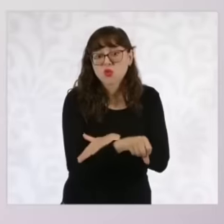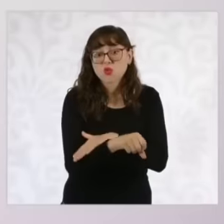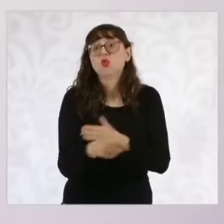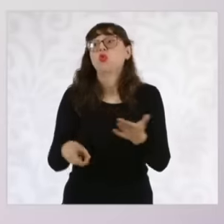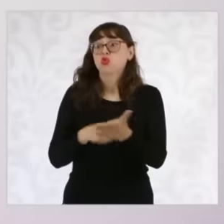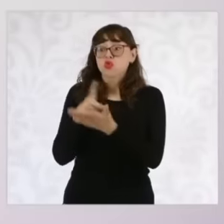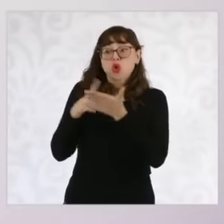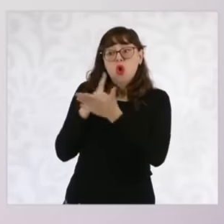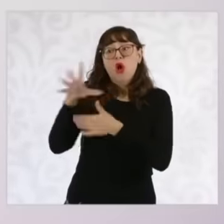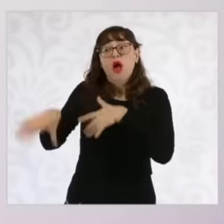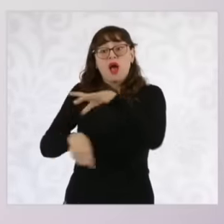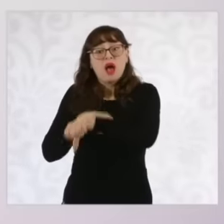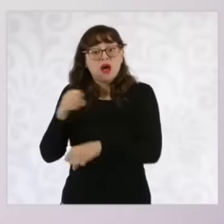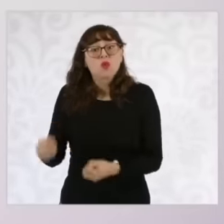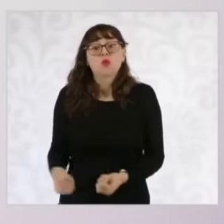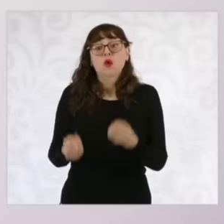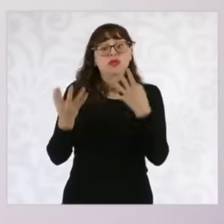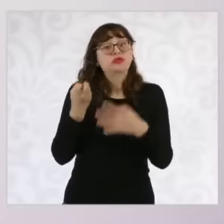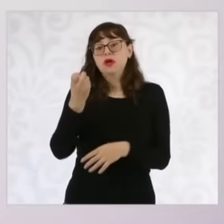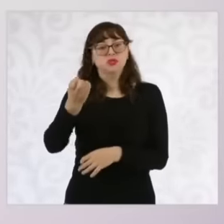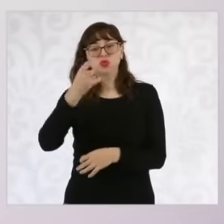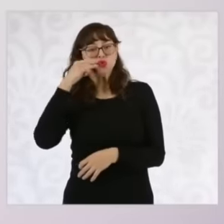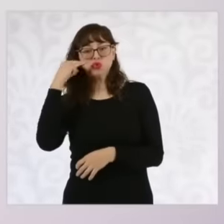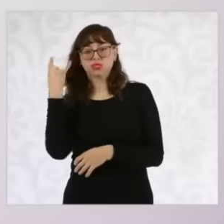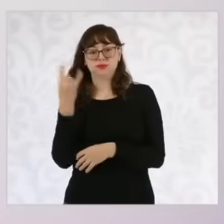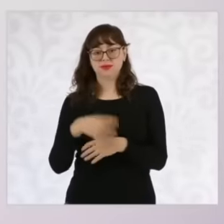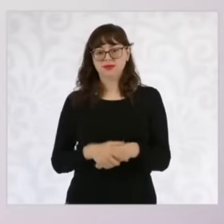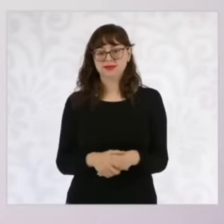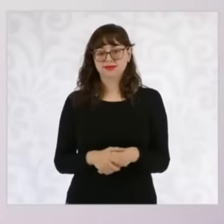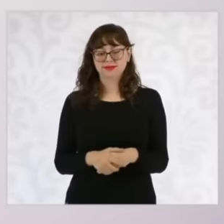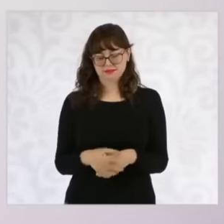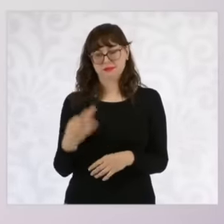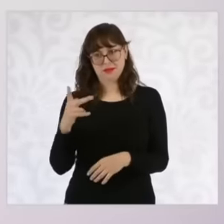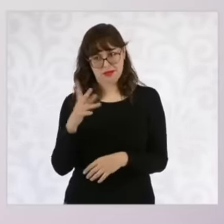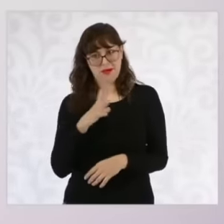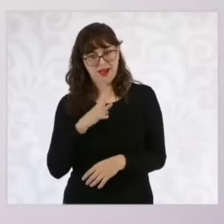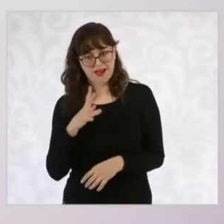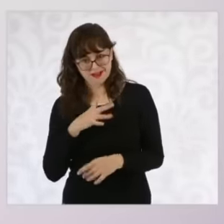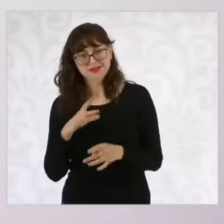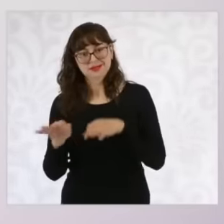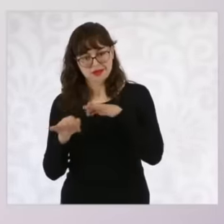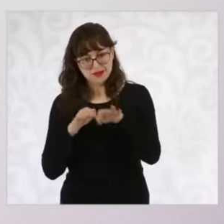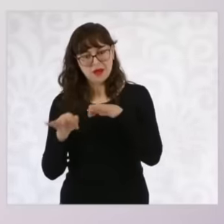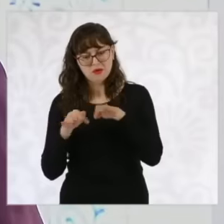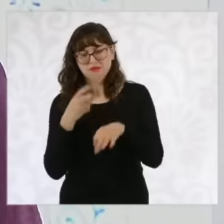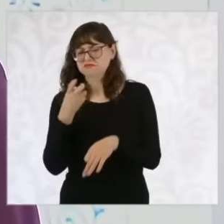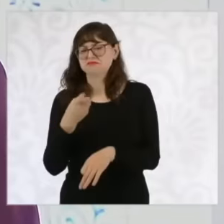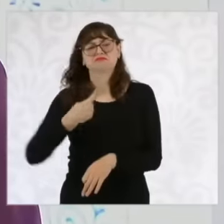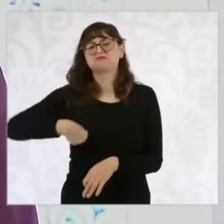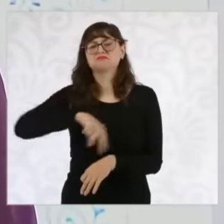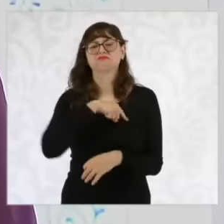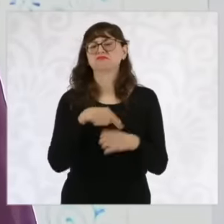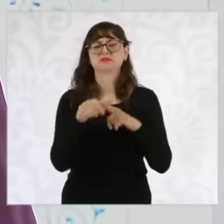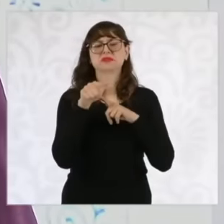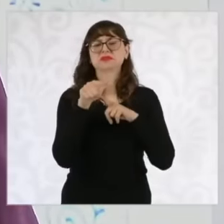work has been carried out in a comprehensive manner. So we are going to continue working and Mexico's economy is